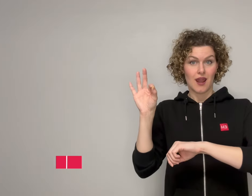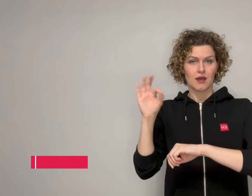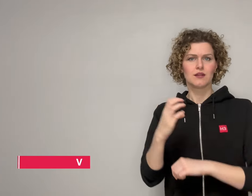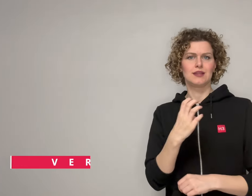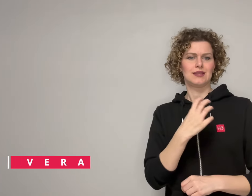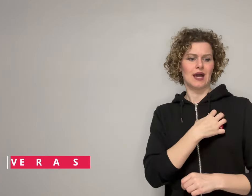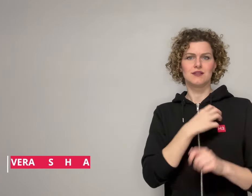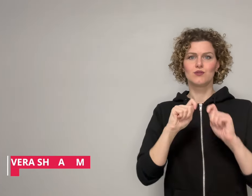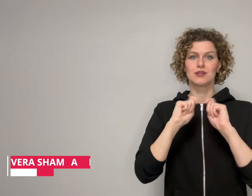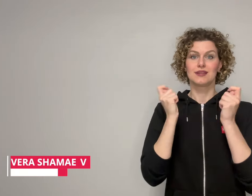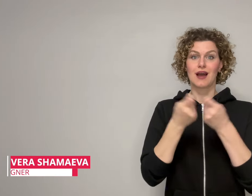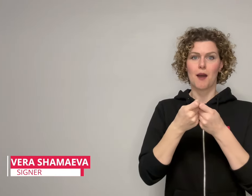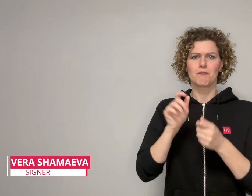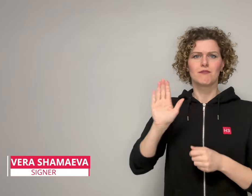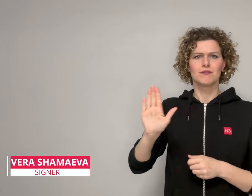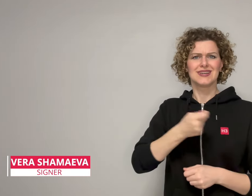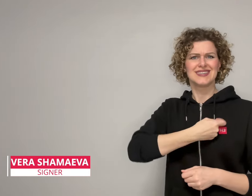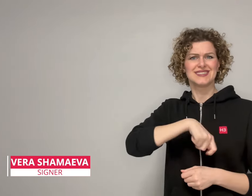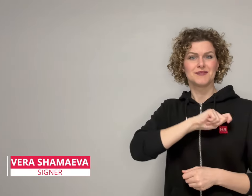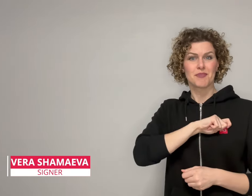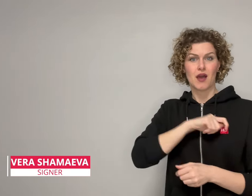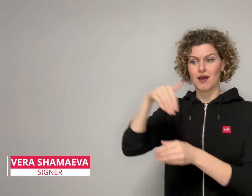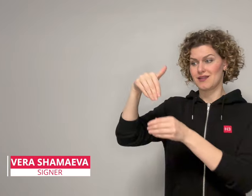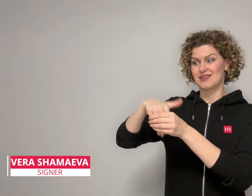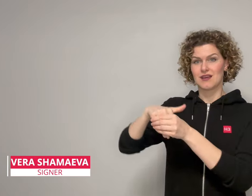[Vera]: There are three deaf women who are part of the Spain's futsal